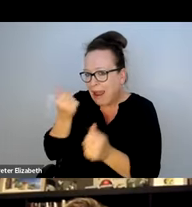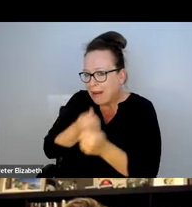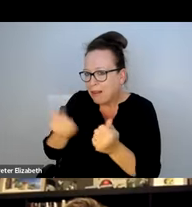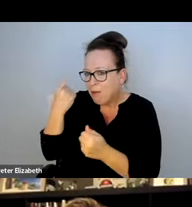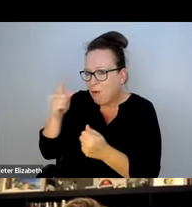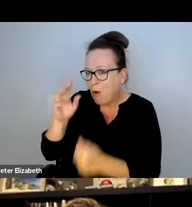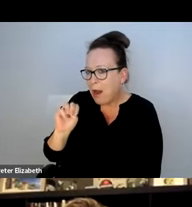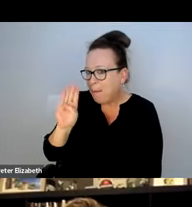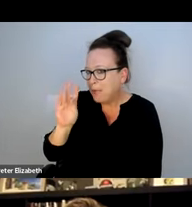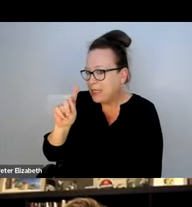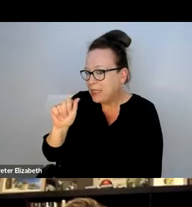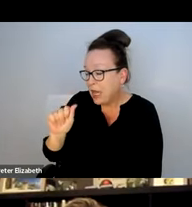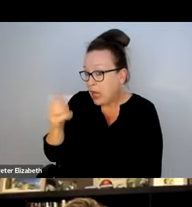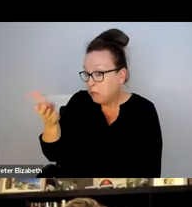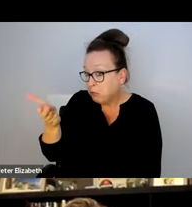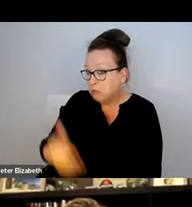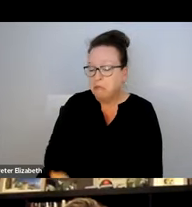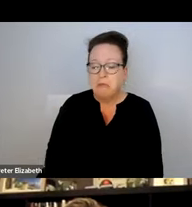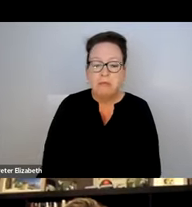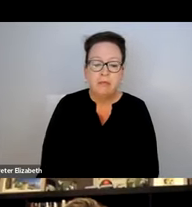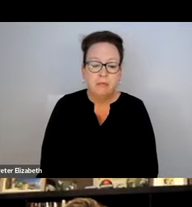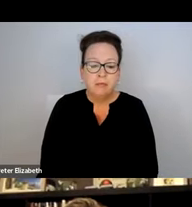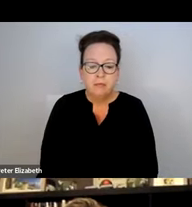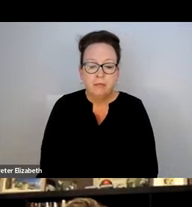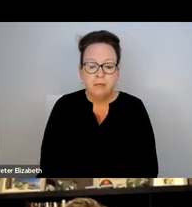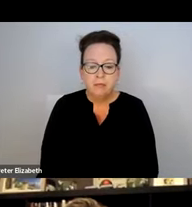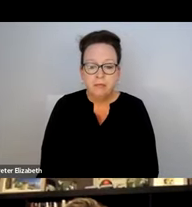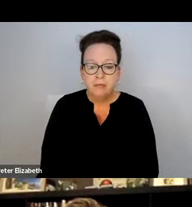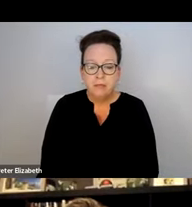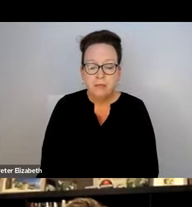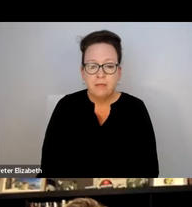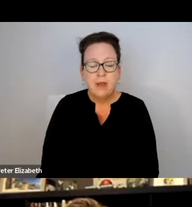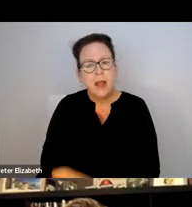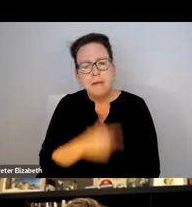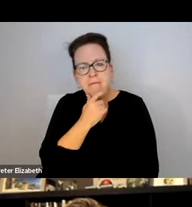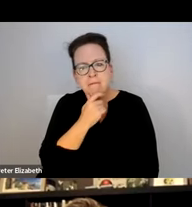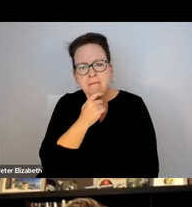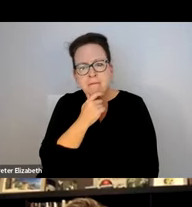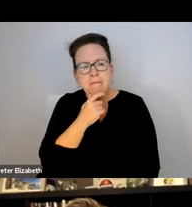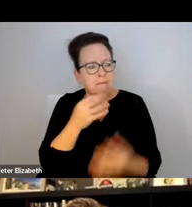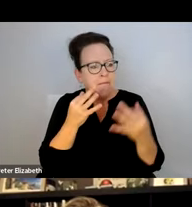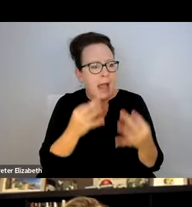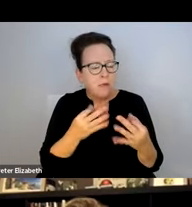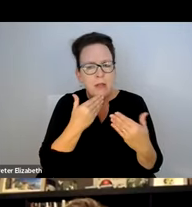PUT YOU ON THE SPOT IF YOU WANT TO SAY ANYTHING ON BEHALF OF THE MBTA?